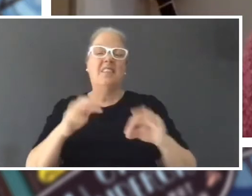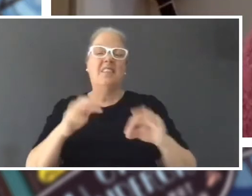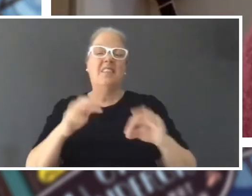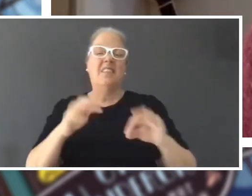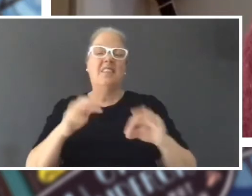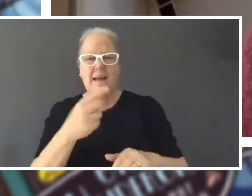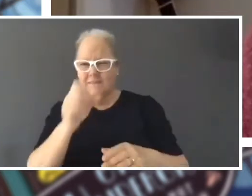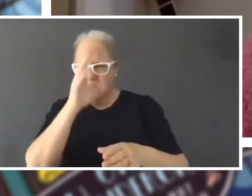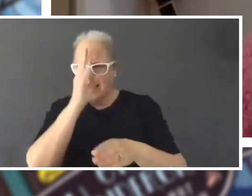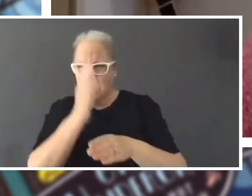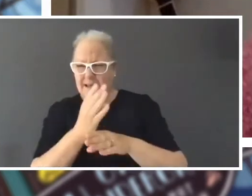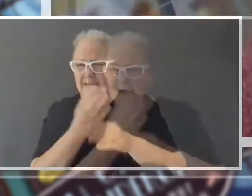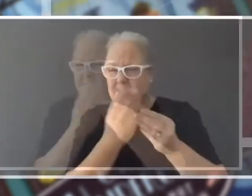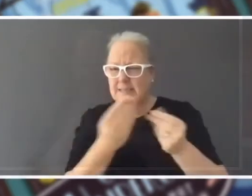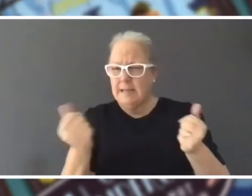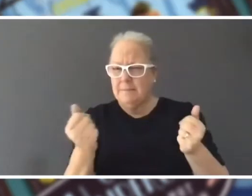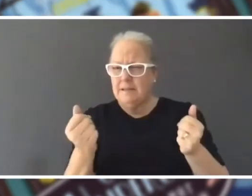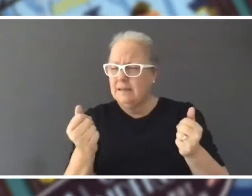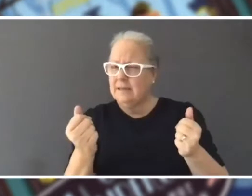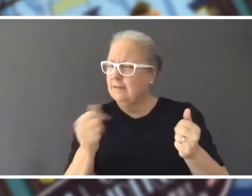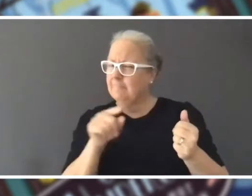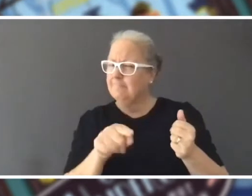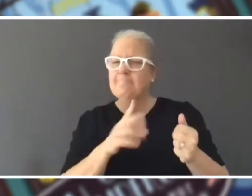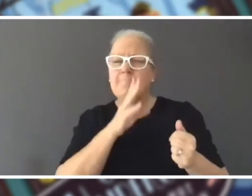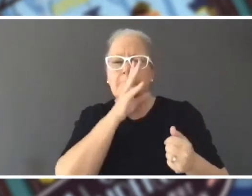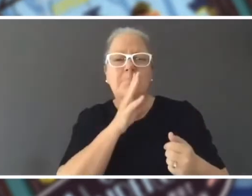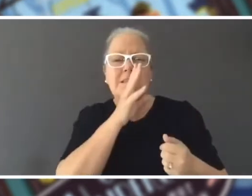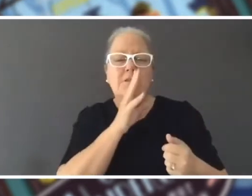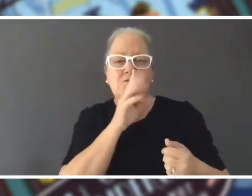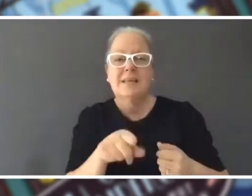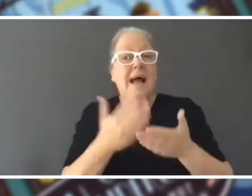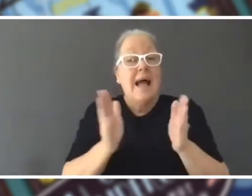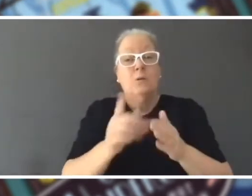How do you build the worlds that you're writing about?